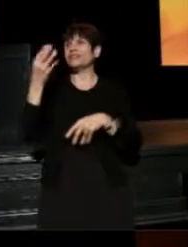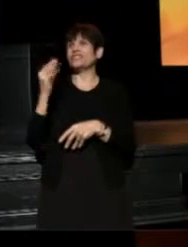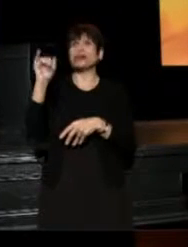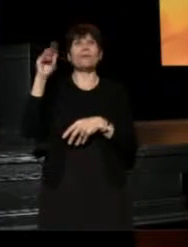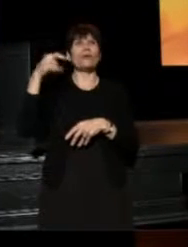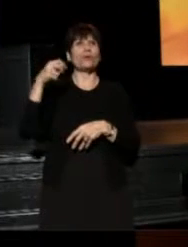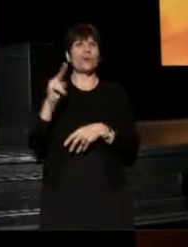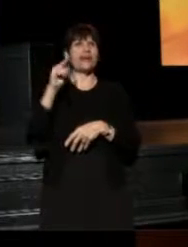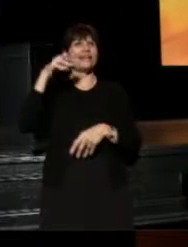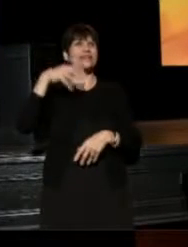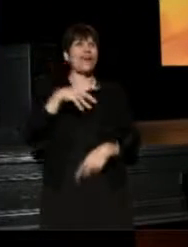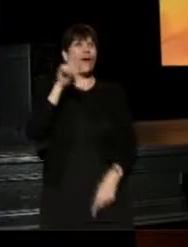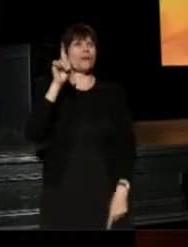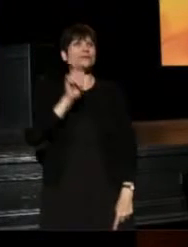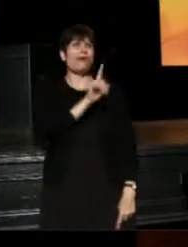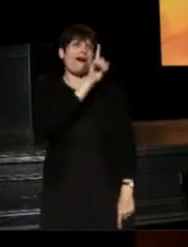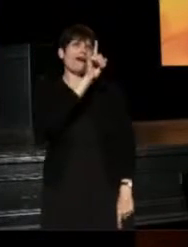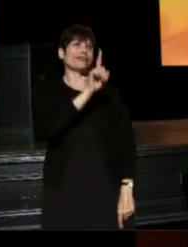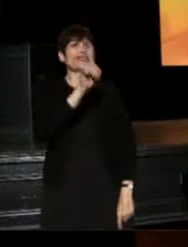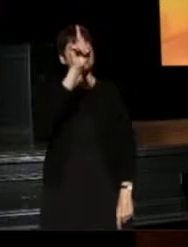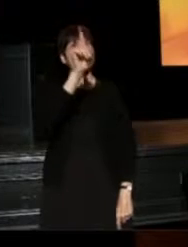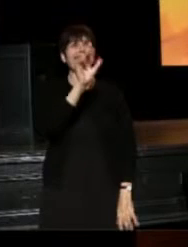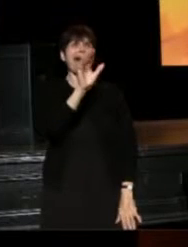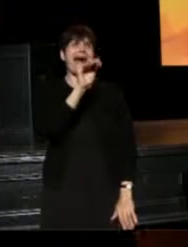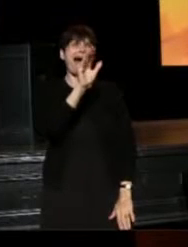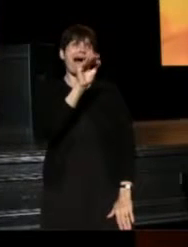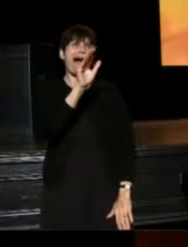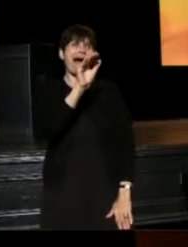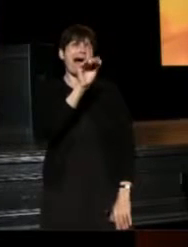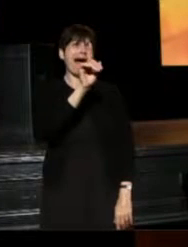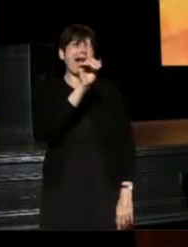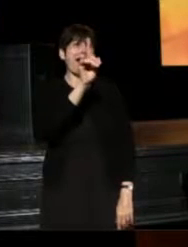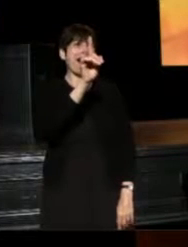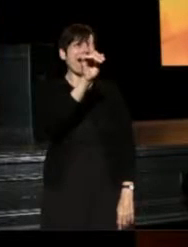When Jim O'Quinn goes marching out